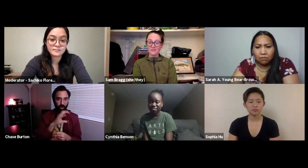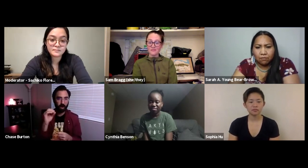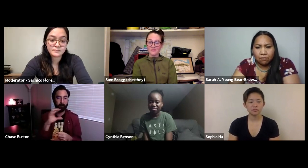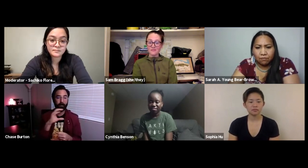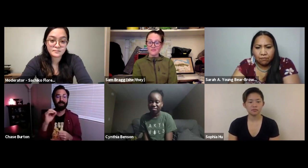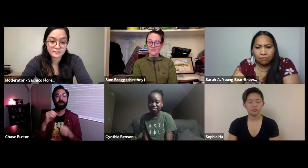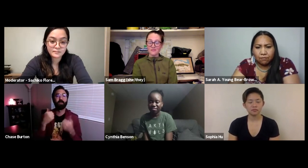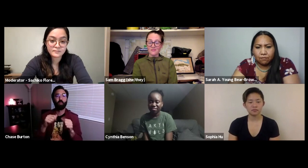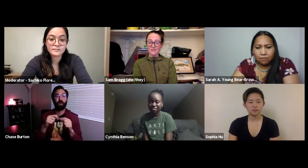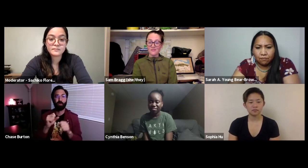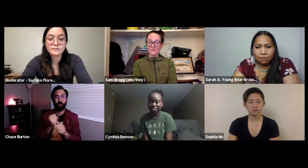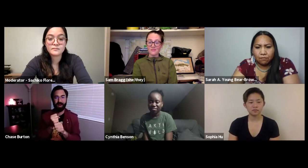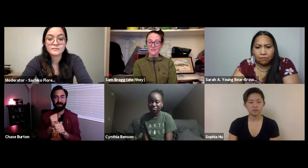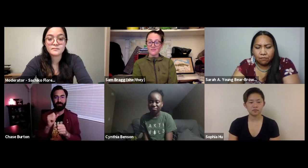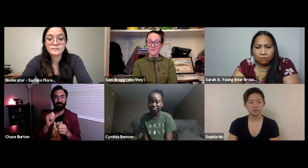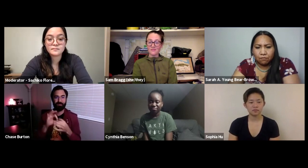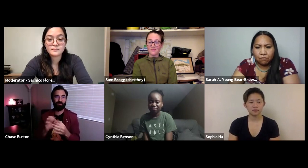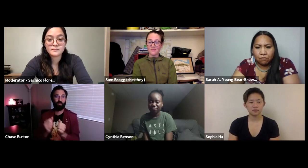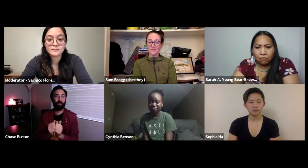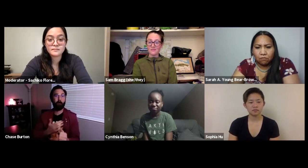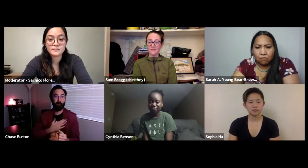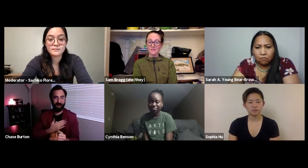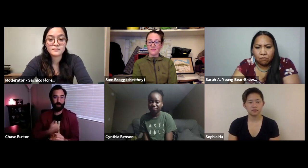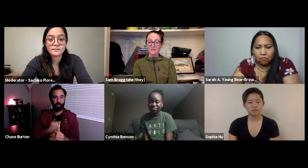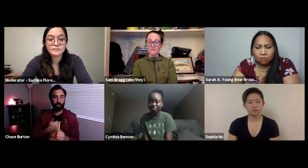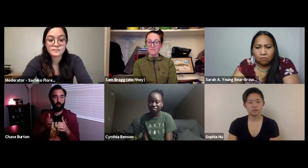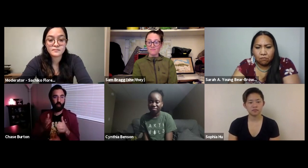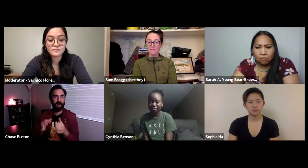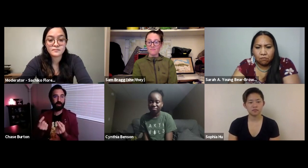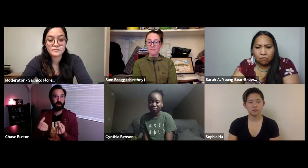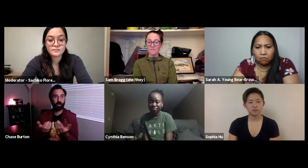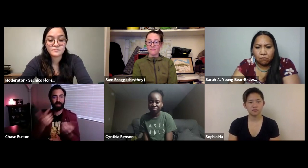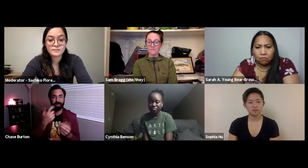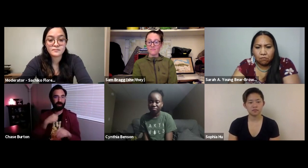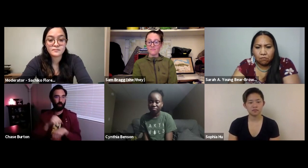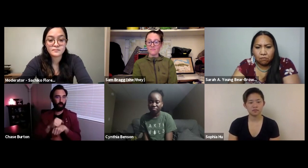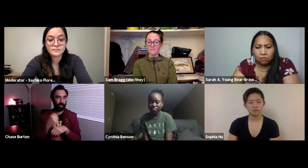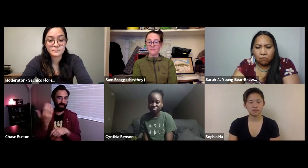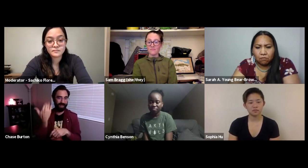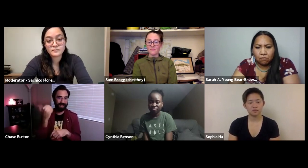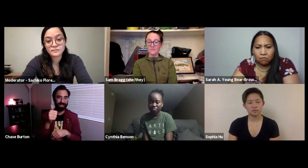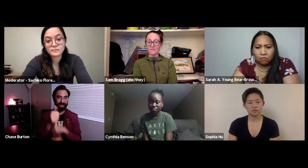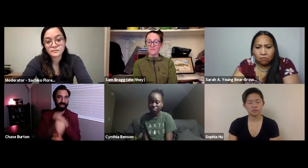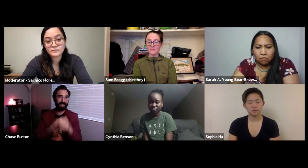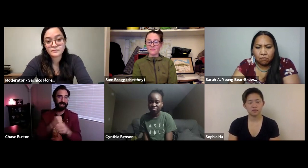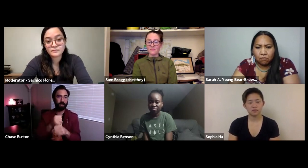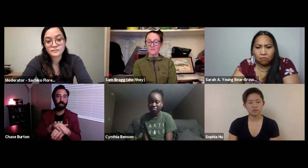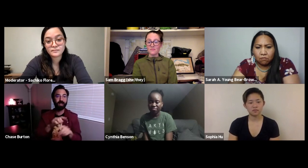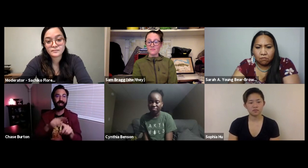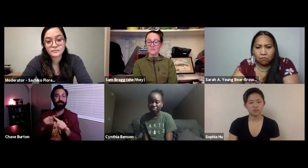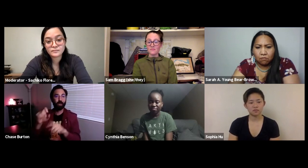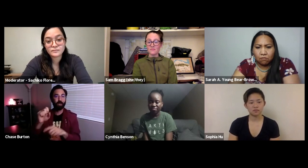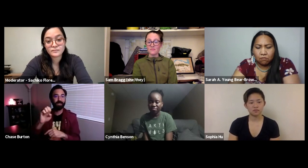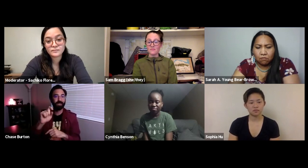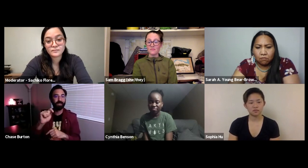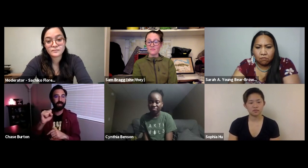I need to set up my own company and do it my way and I've been working on that for the